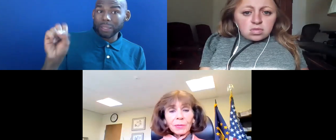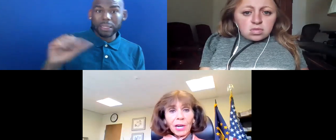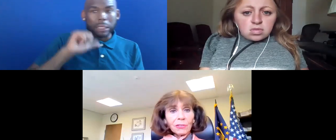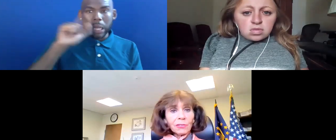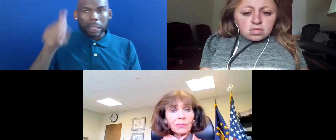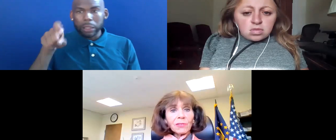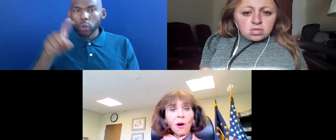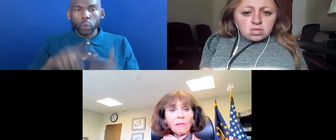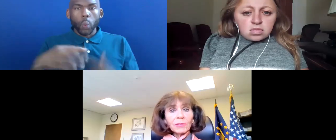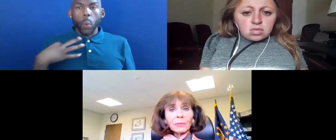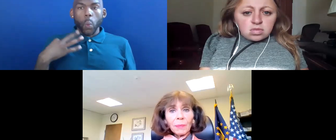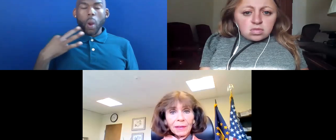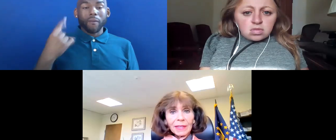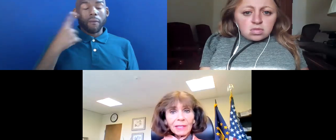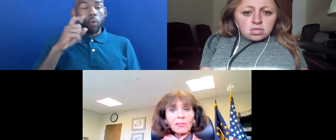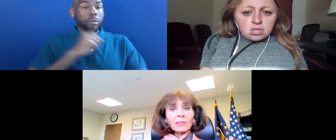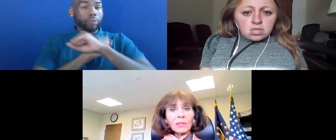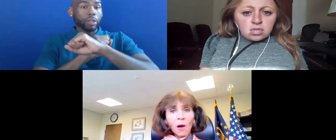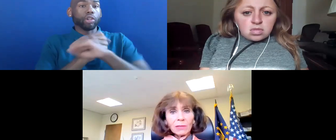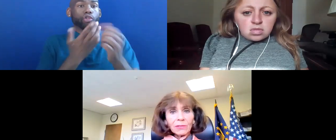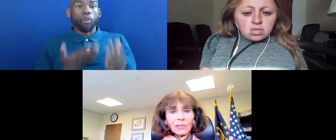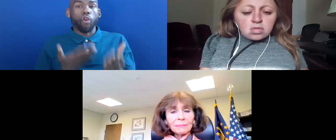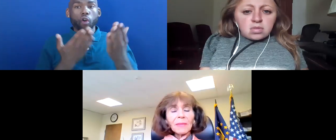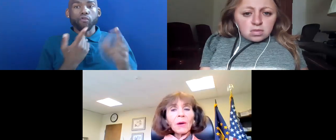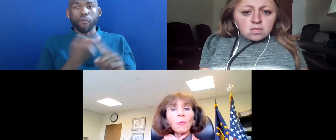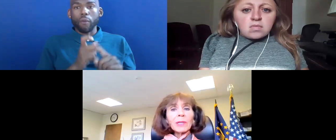PROTECTIONS OFFERED BY THESE LAWS.